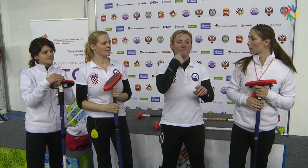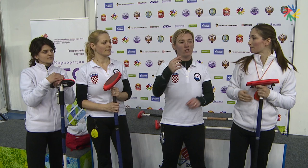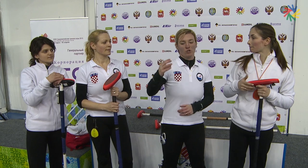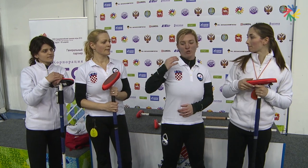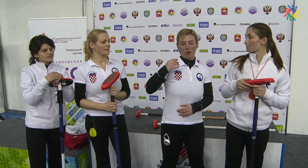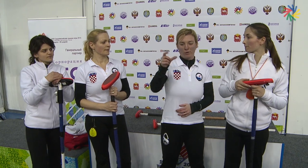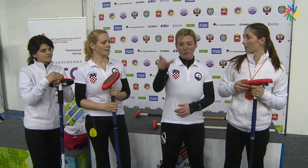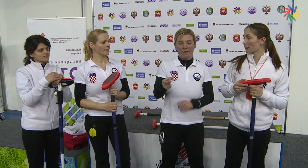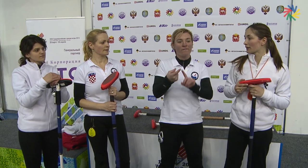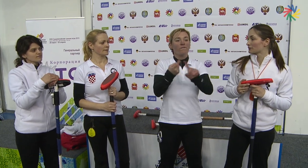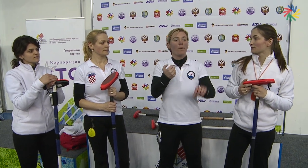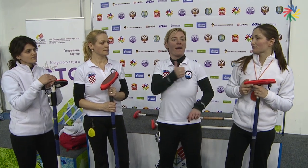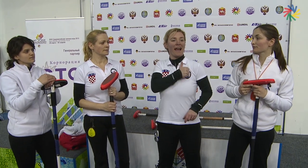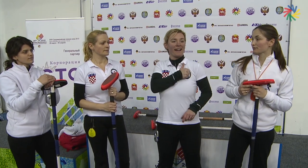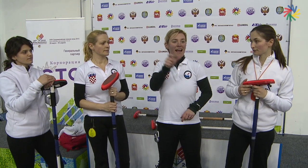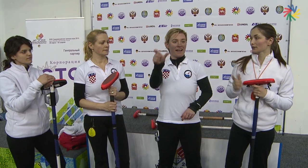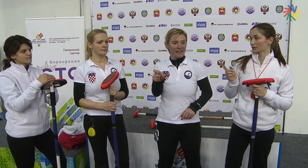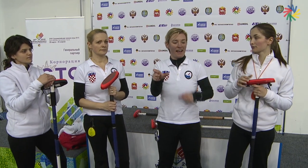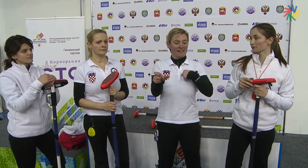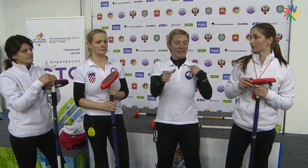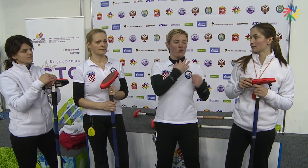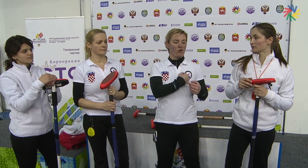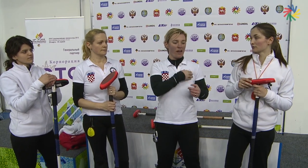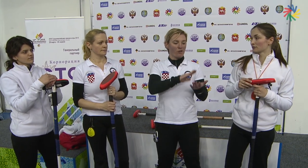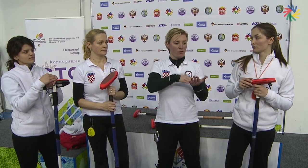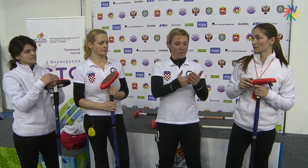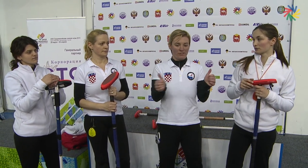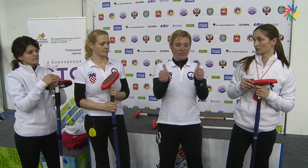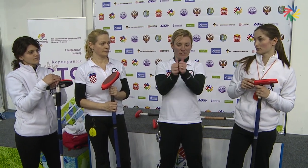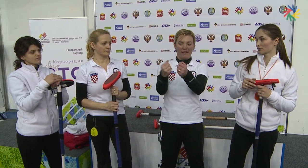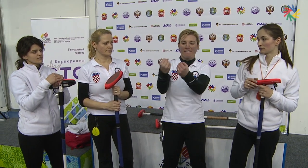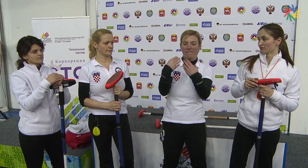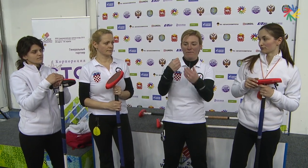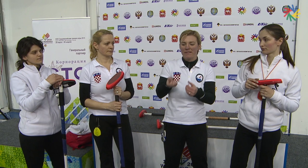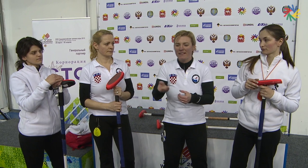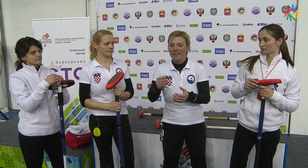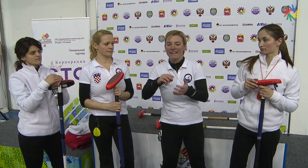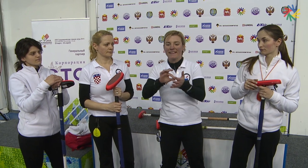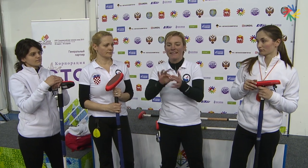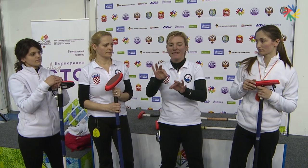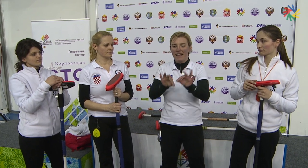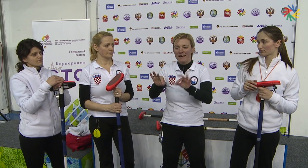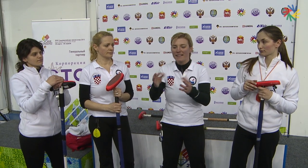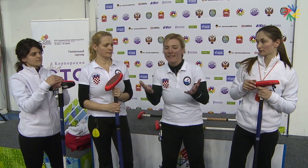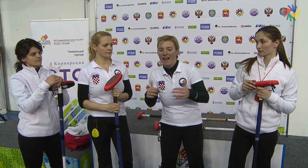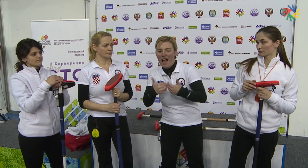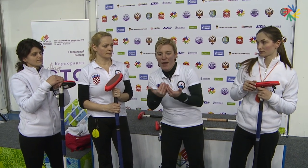I want to mention that our coach is from Canada, and with our interpreter from Croatia, the coach has been teaching us proper techniques